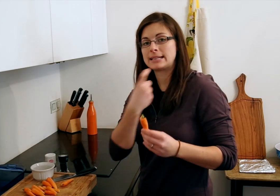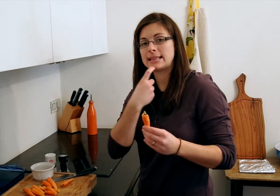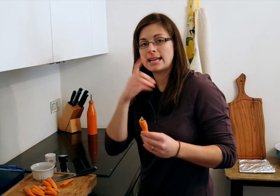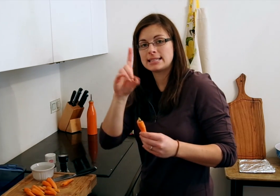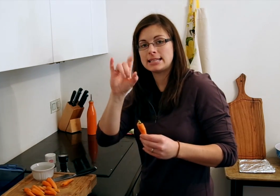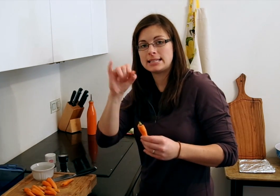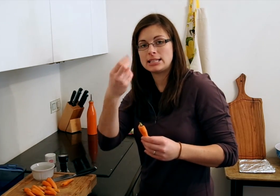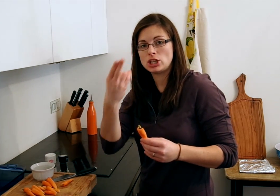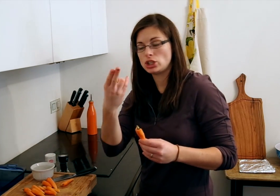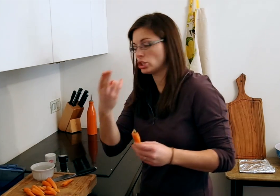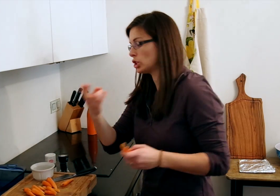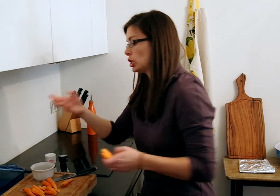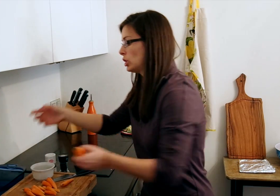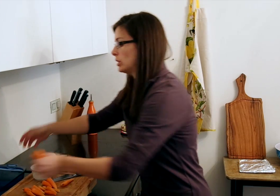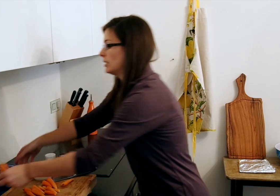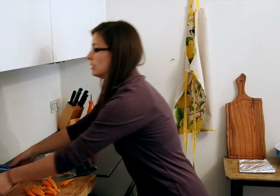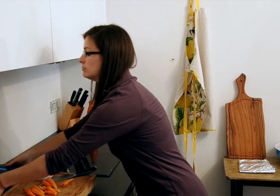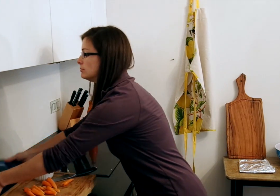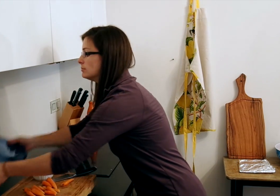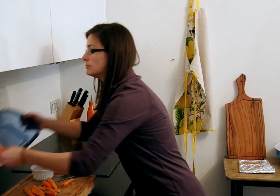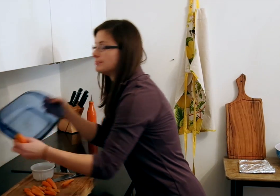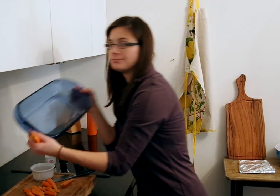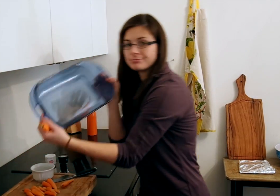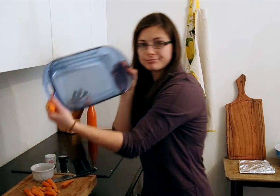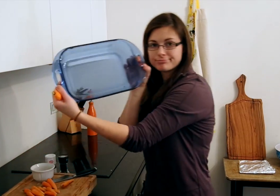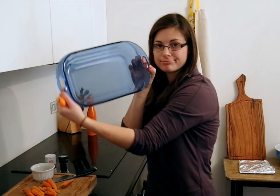Now place them in a glass baking dish.